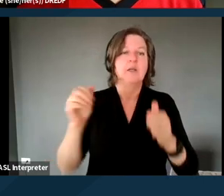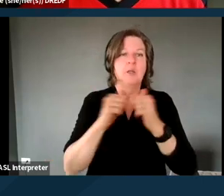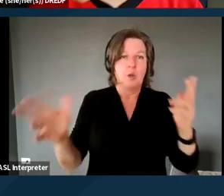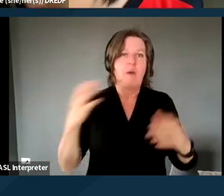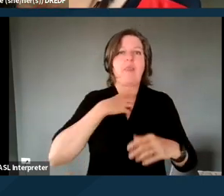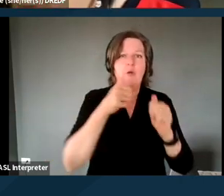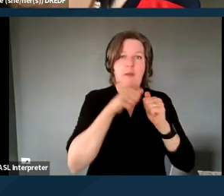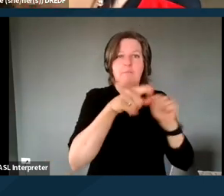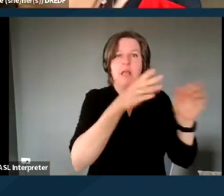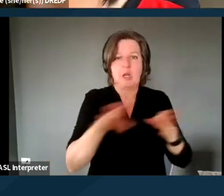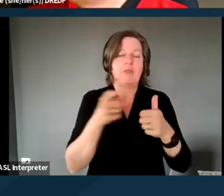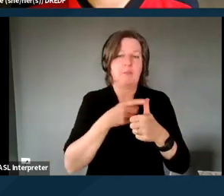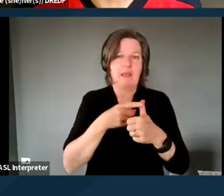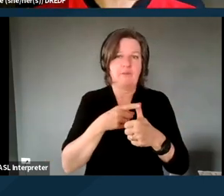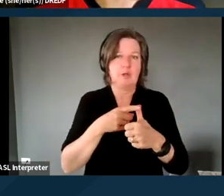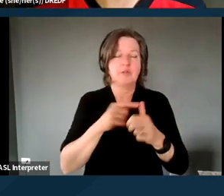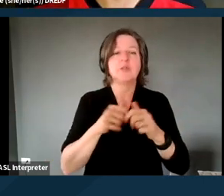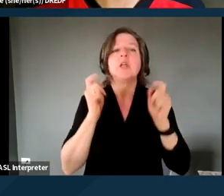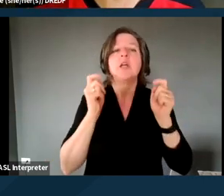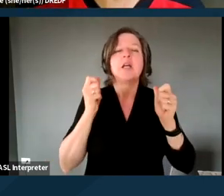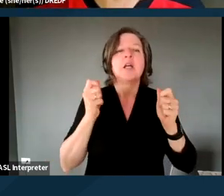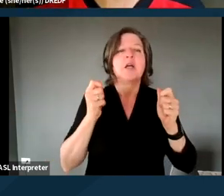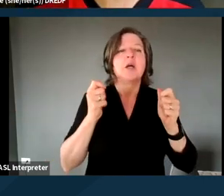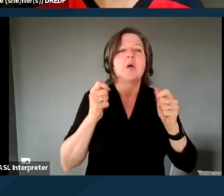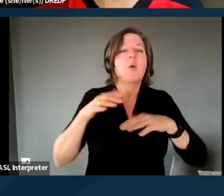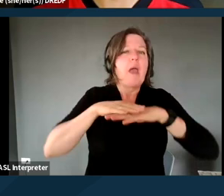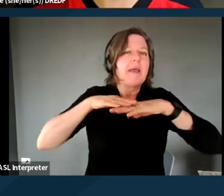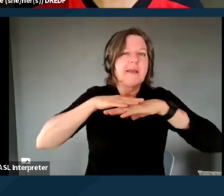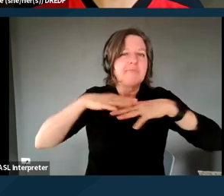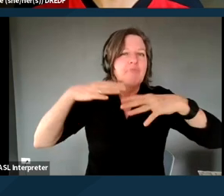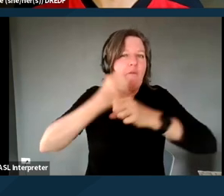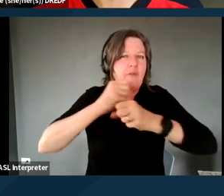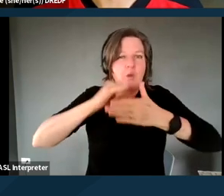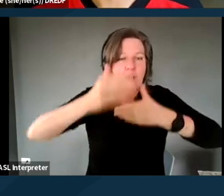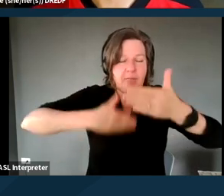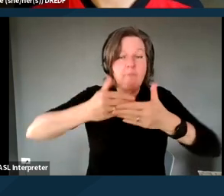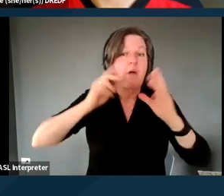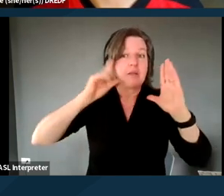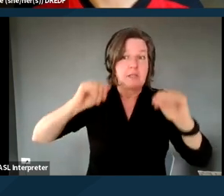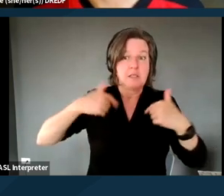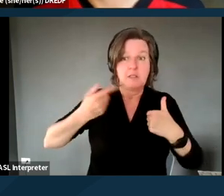So that's a quick overview of the process, and hopefully we have a little time left for questions.